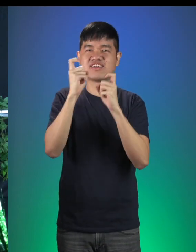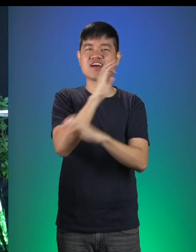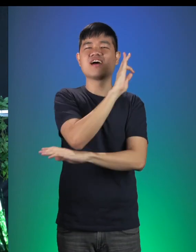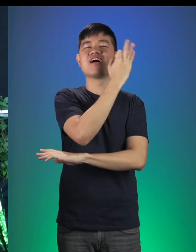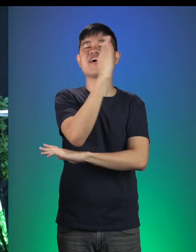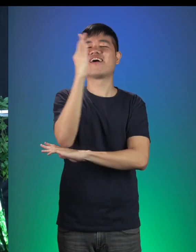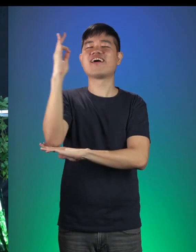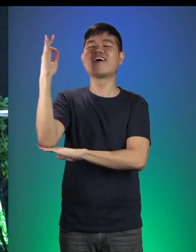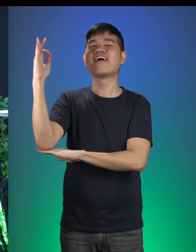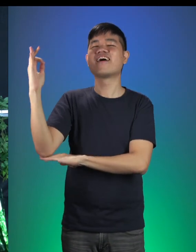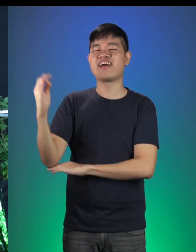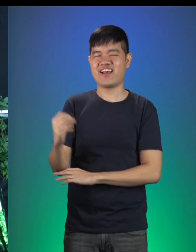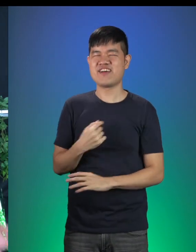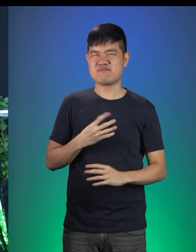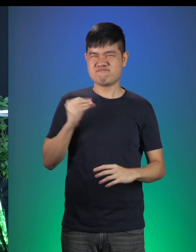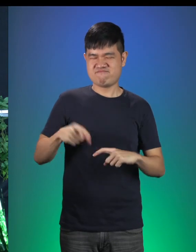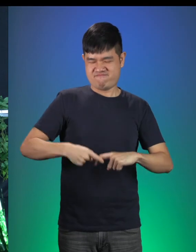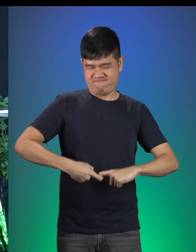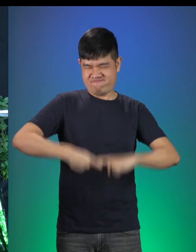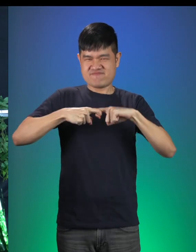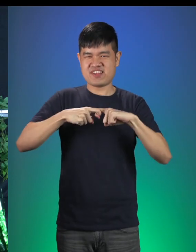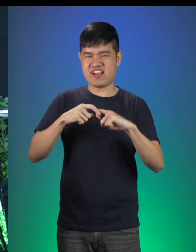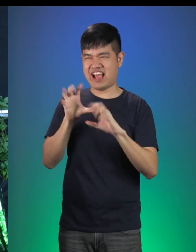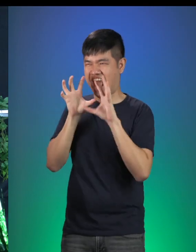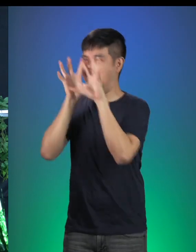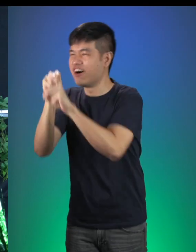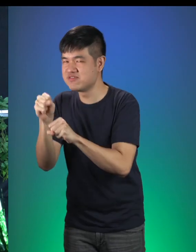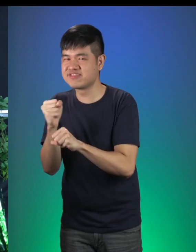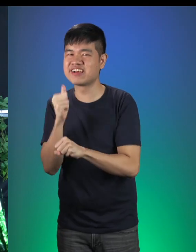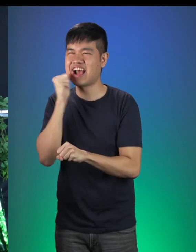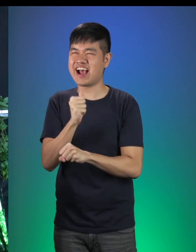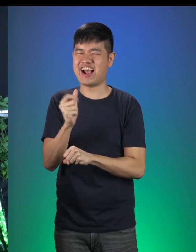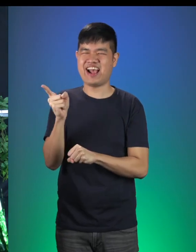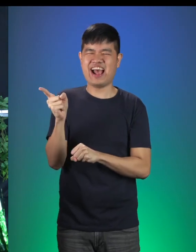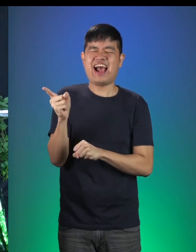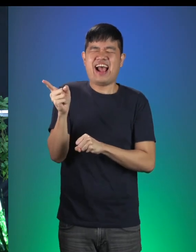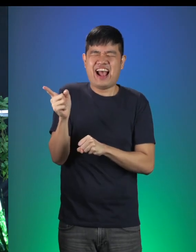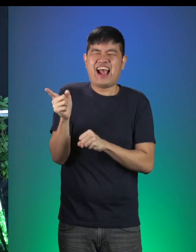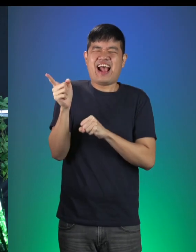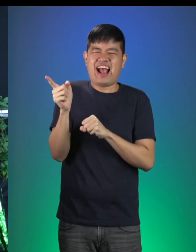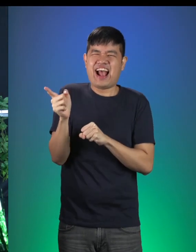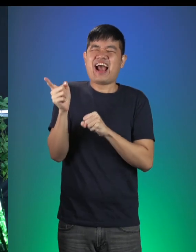I shall take my revenge and swallow up that little girl! Muahahahaha!